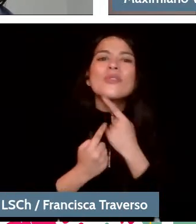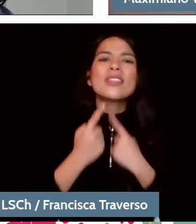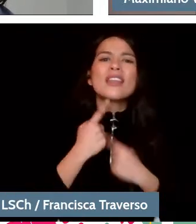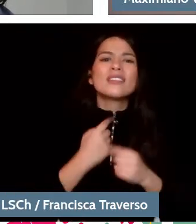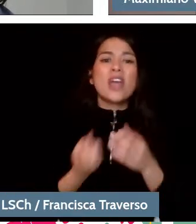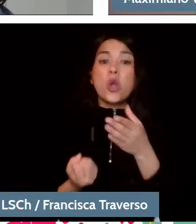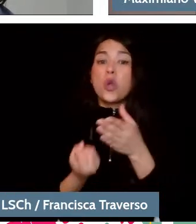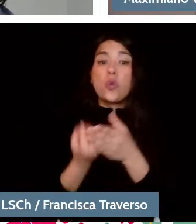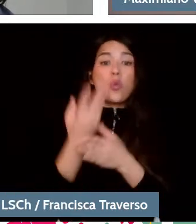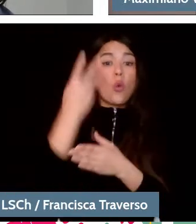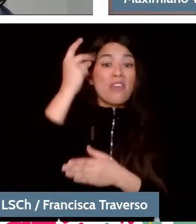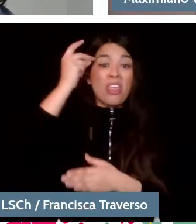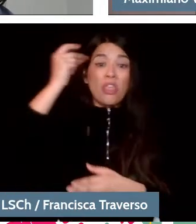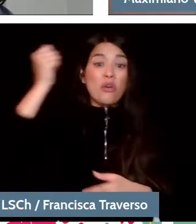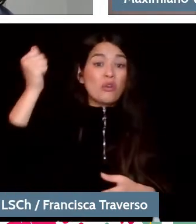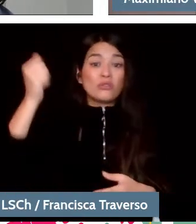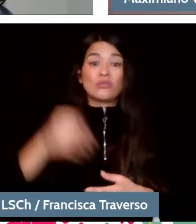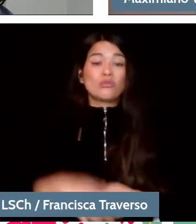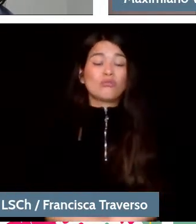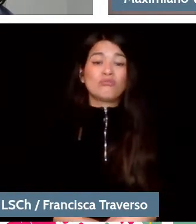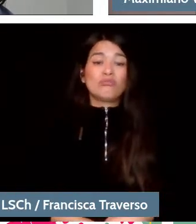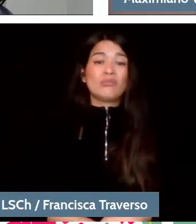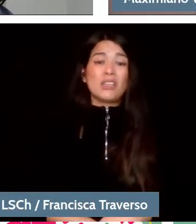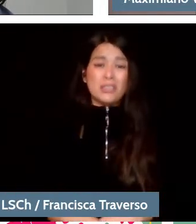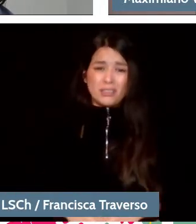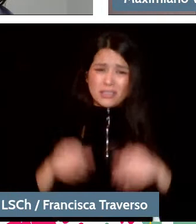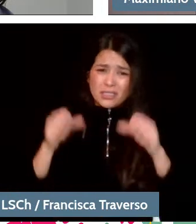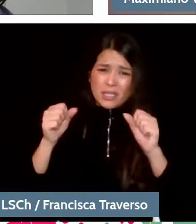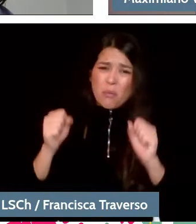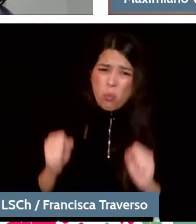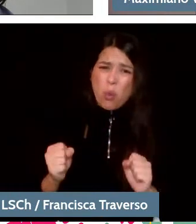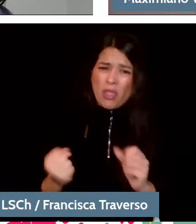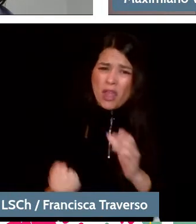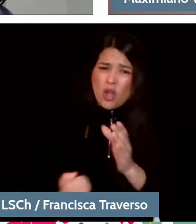or can be innovative in Beethoven's symphony at this point